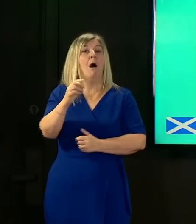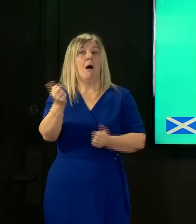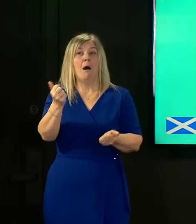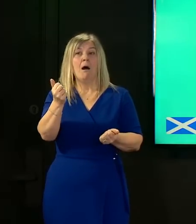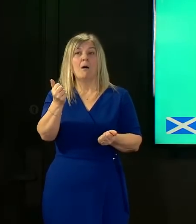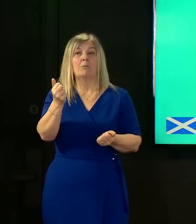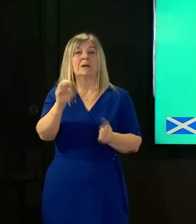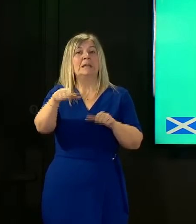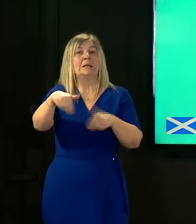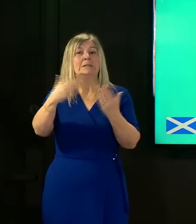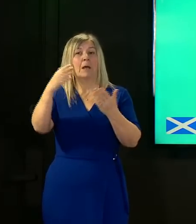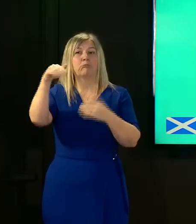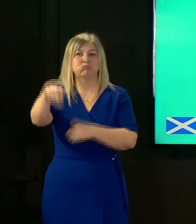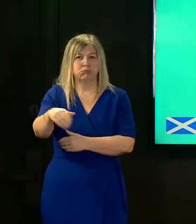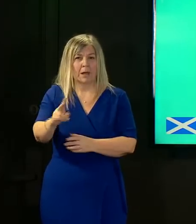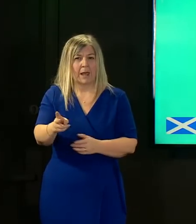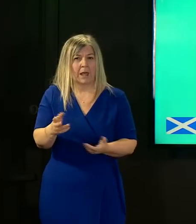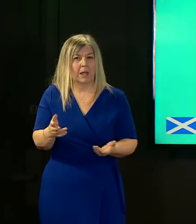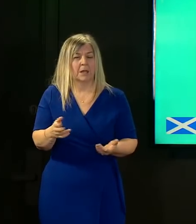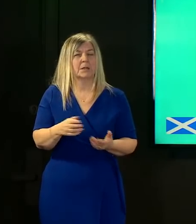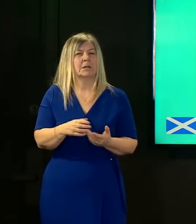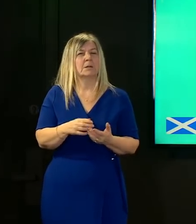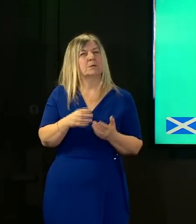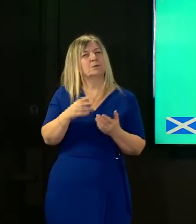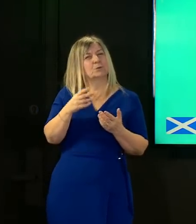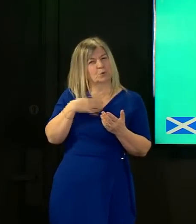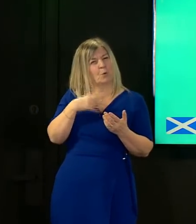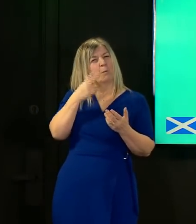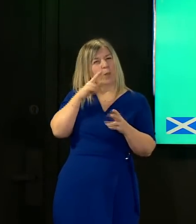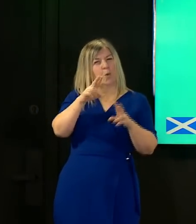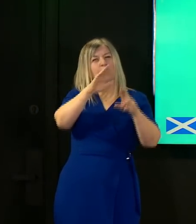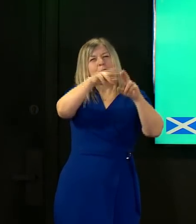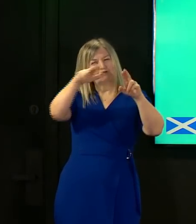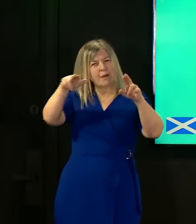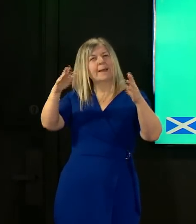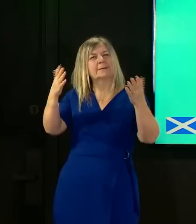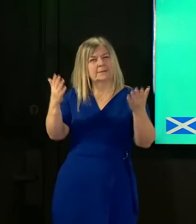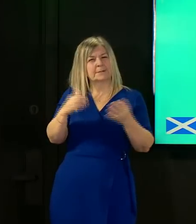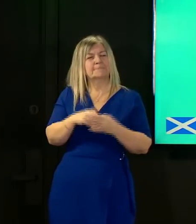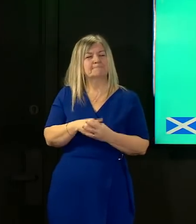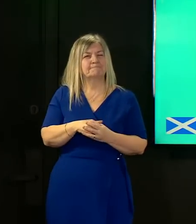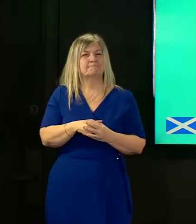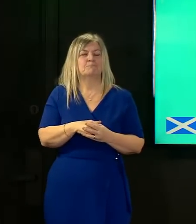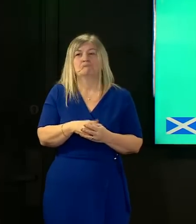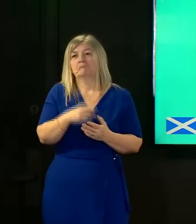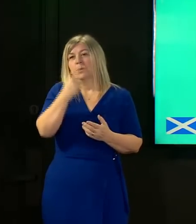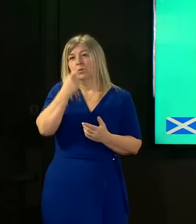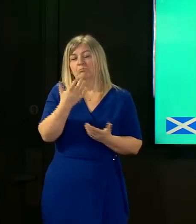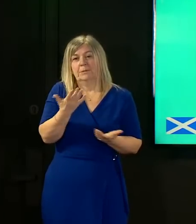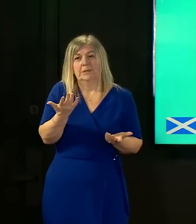an underlying trend with this virus as it affects society so whether it be positivity whether it be